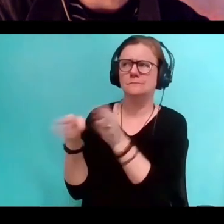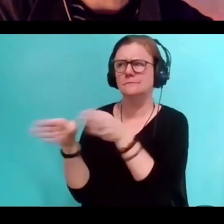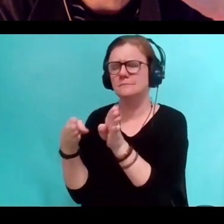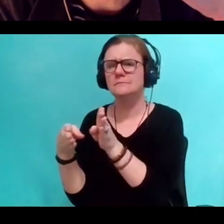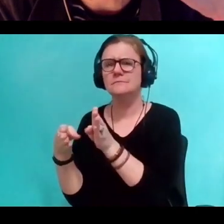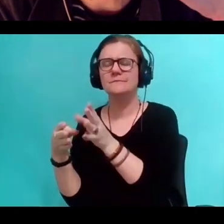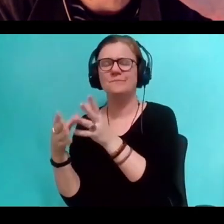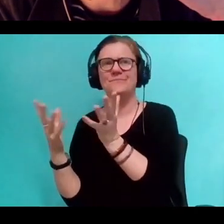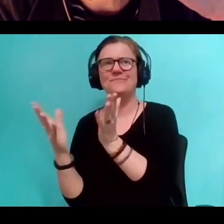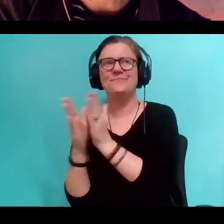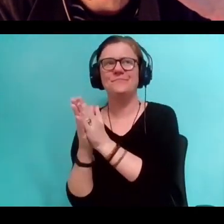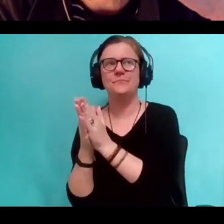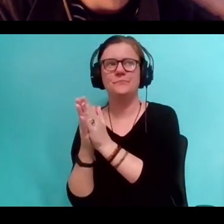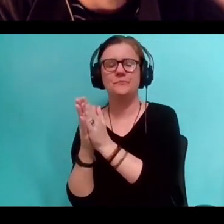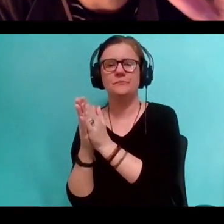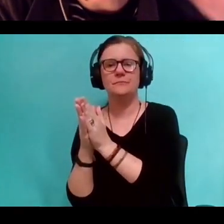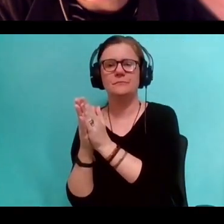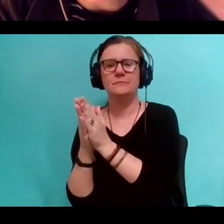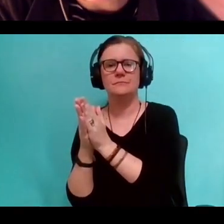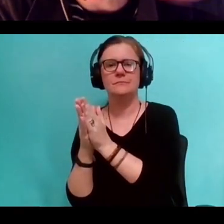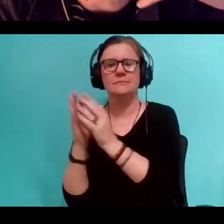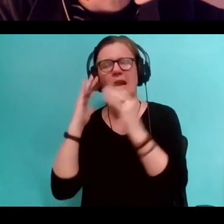I'm speaking aloud here,